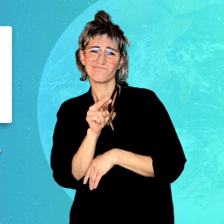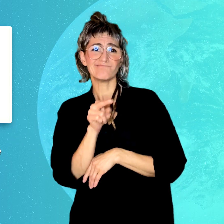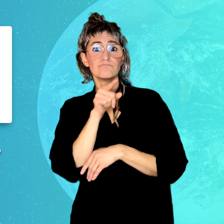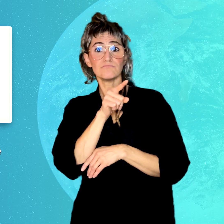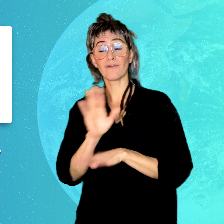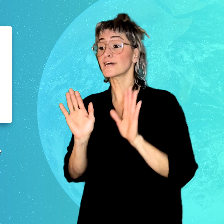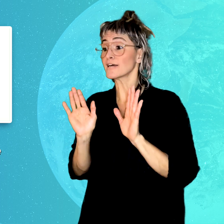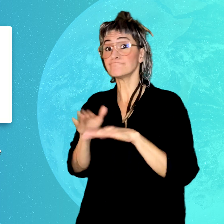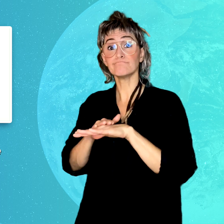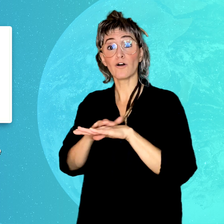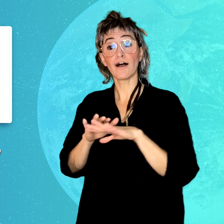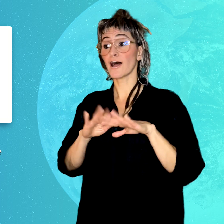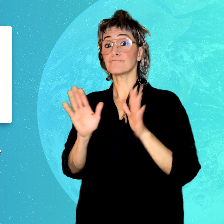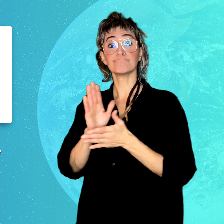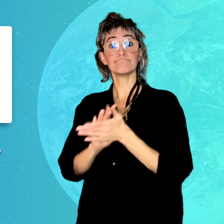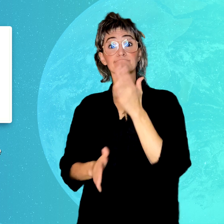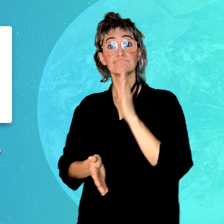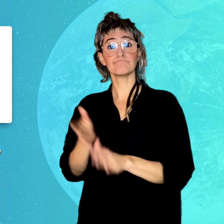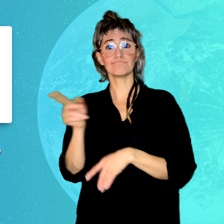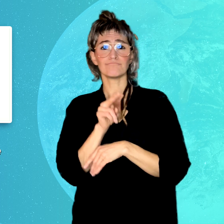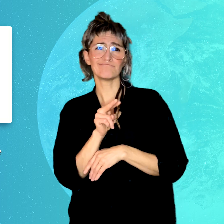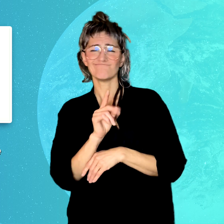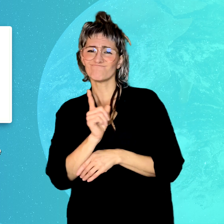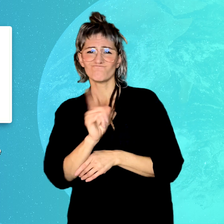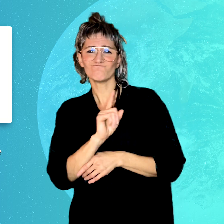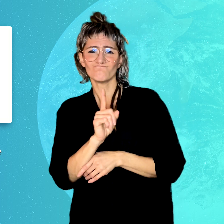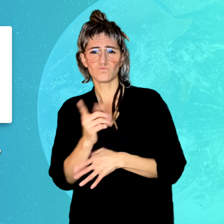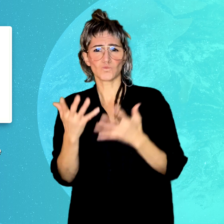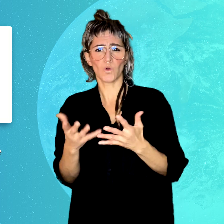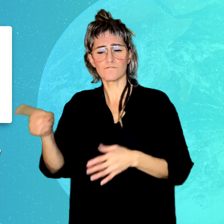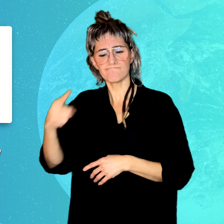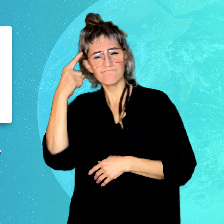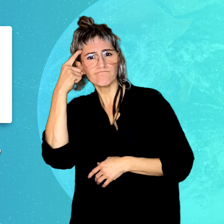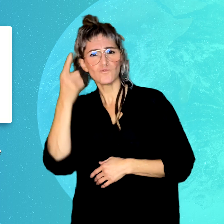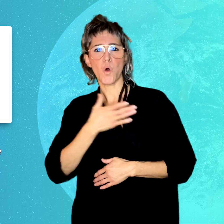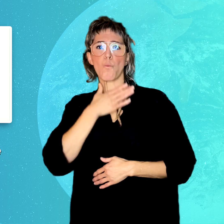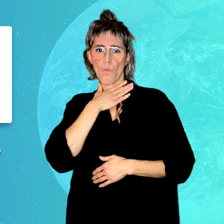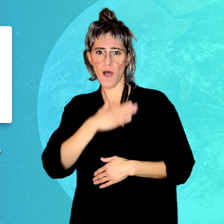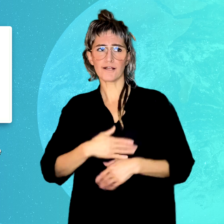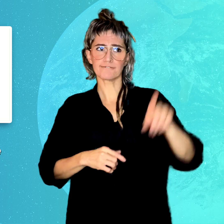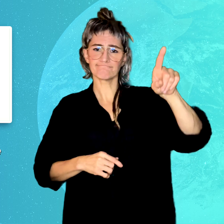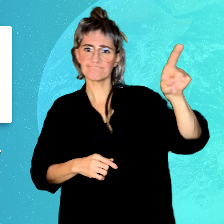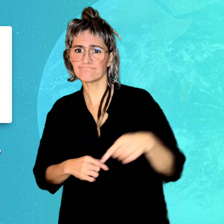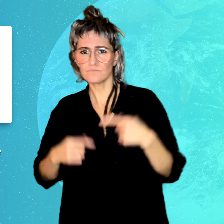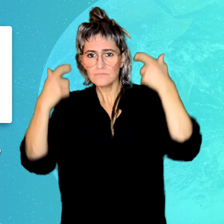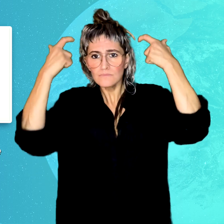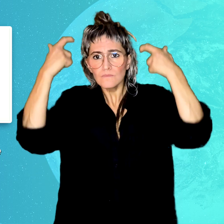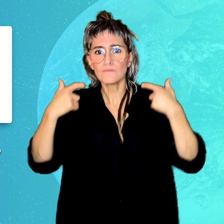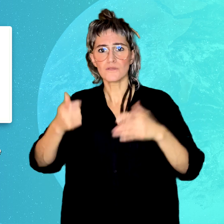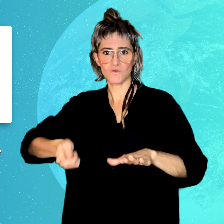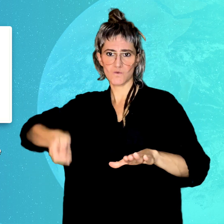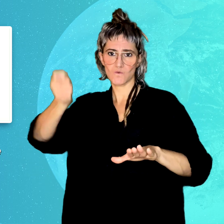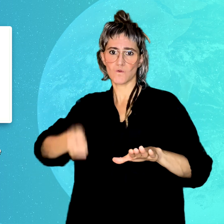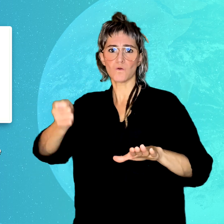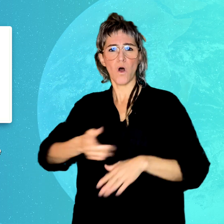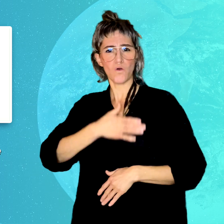and language. Dissatisfied with the apology, Deaf Action NZ